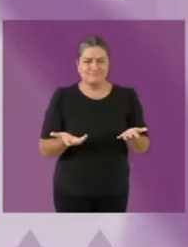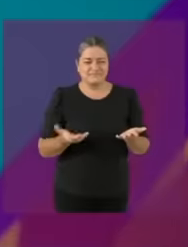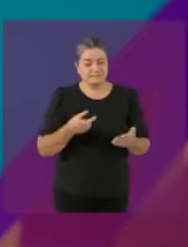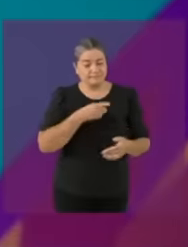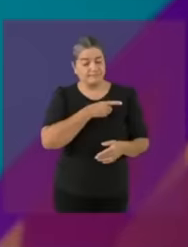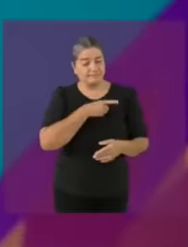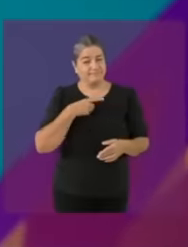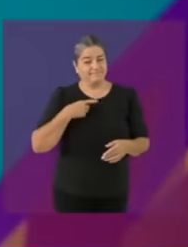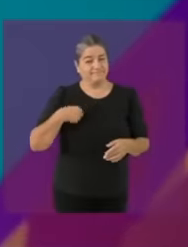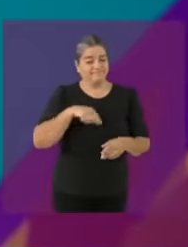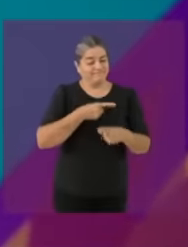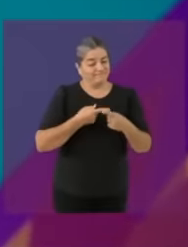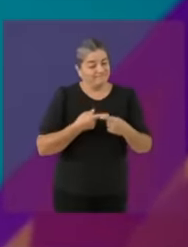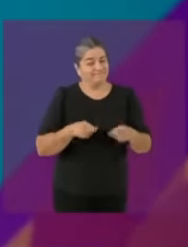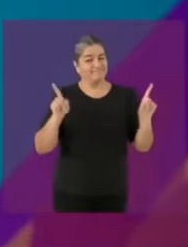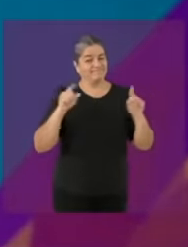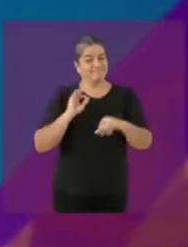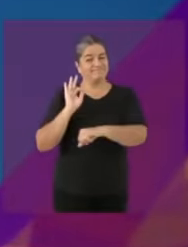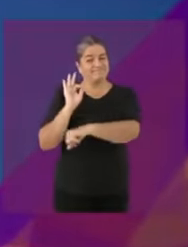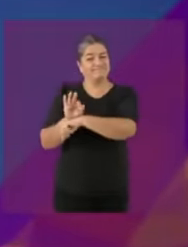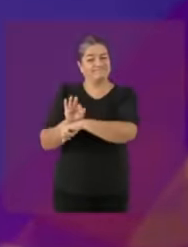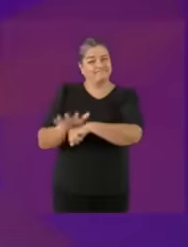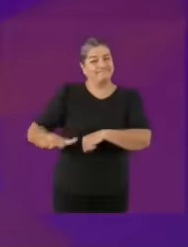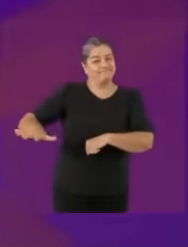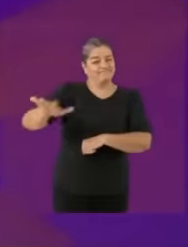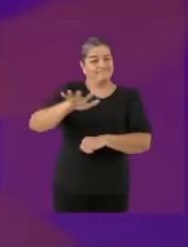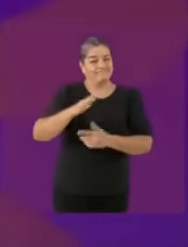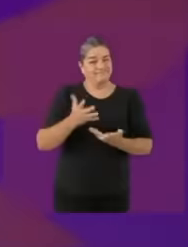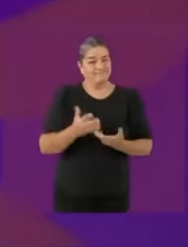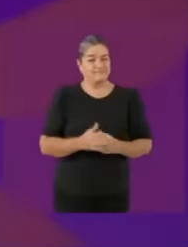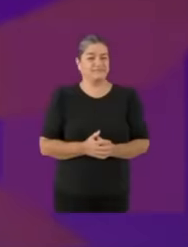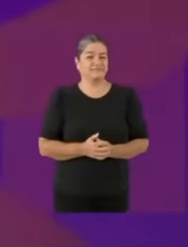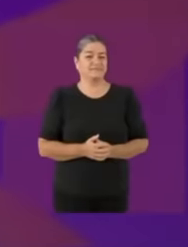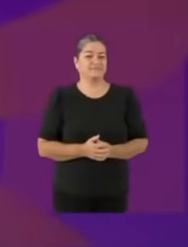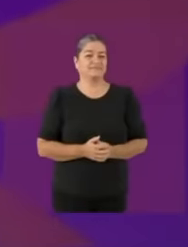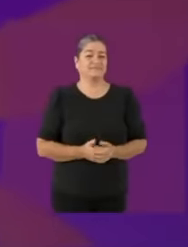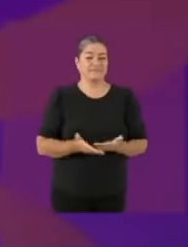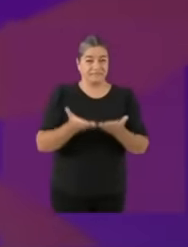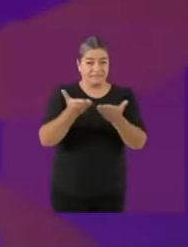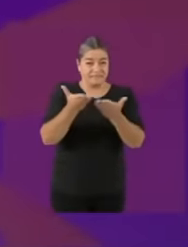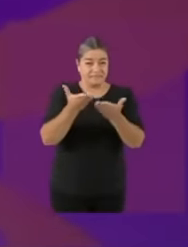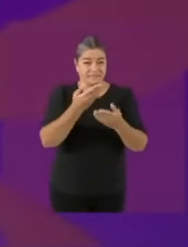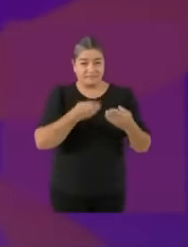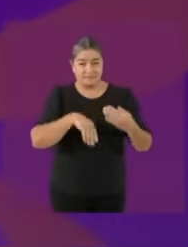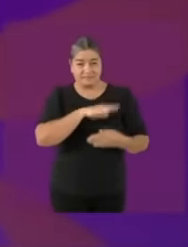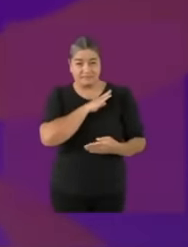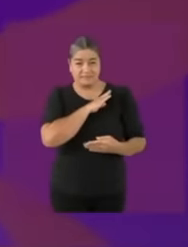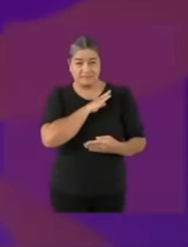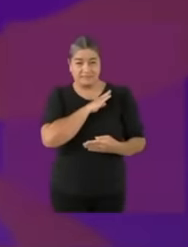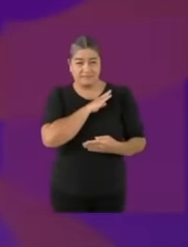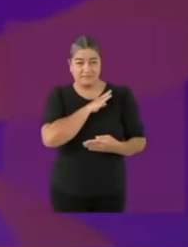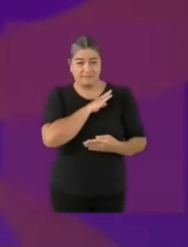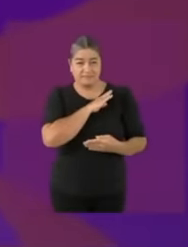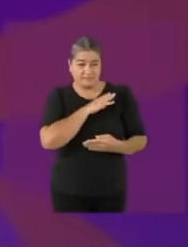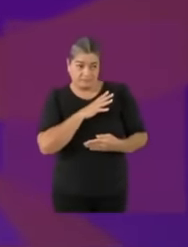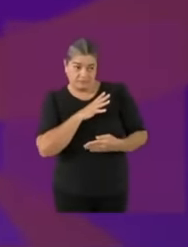sh yes The time pool is starting now, the truth is that we are, each of you have 5 minutes,